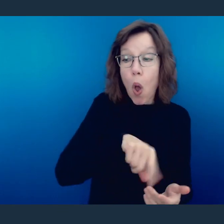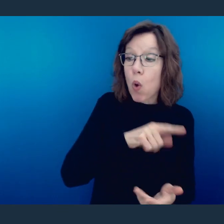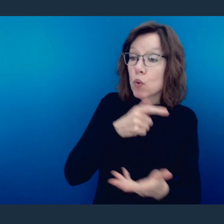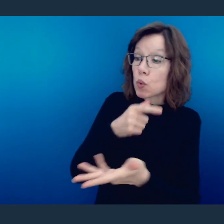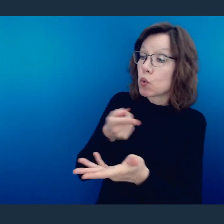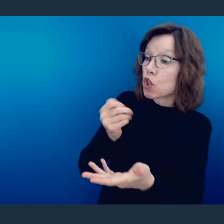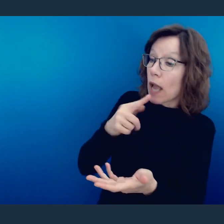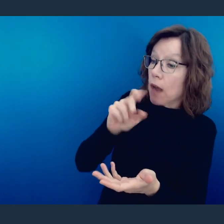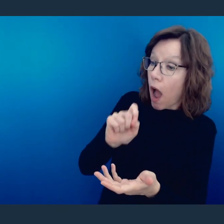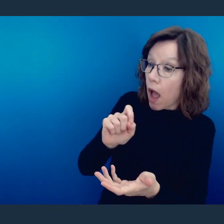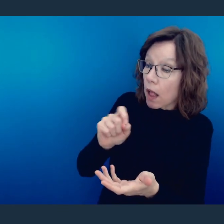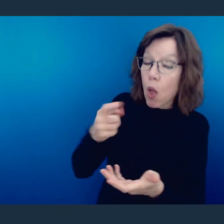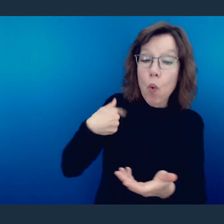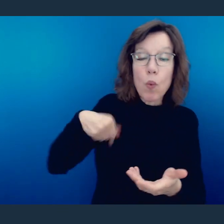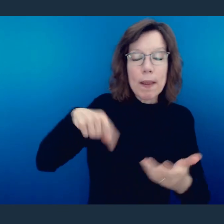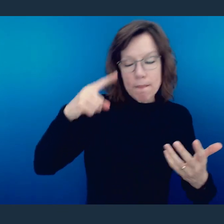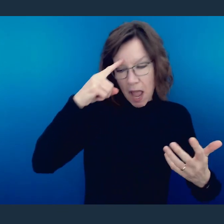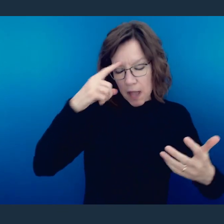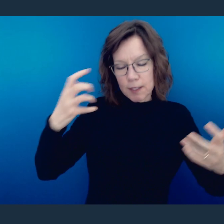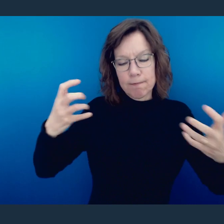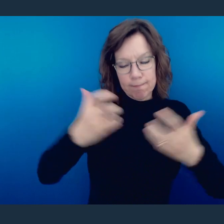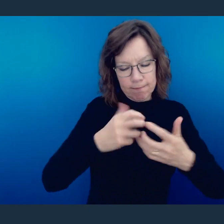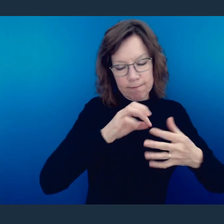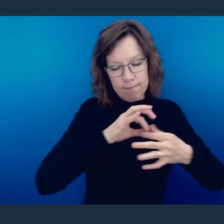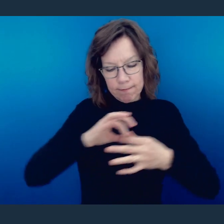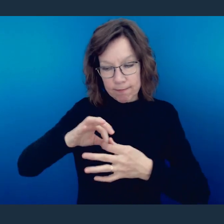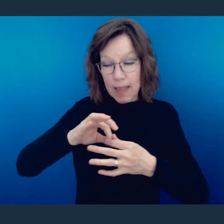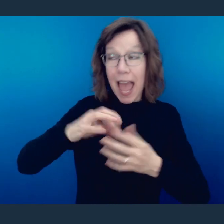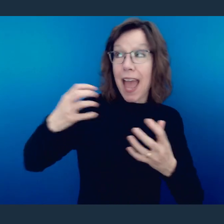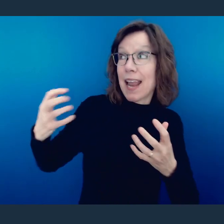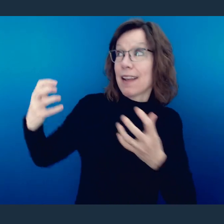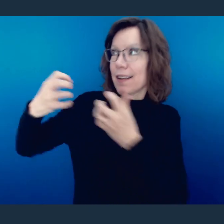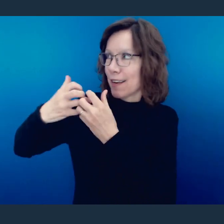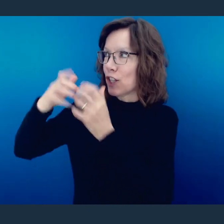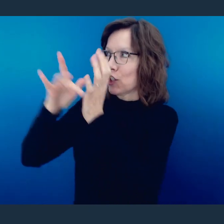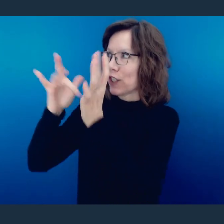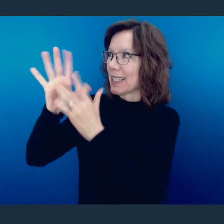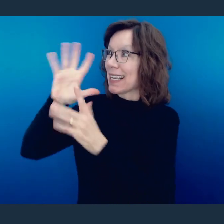and how you think those who were the gentiles might align with the thinking of Jesus on